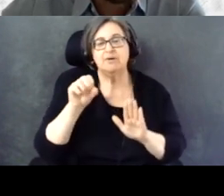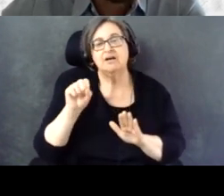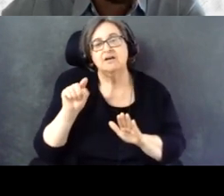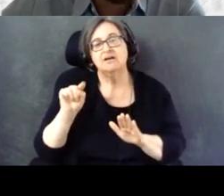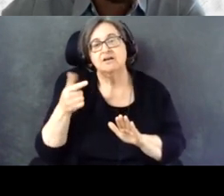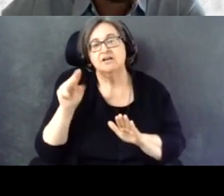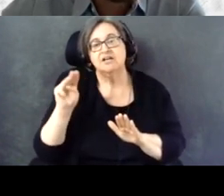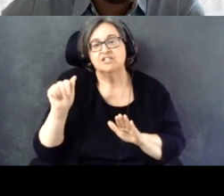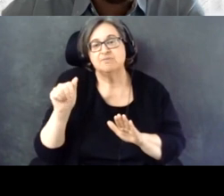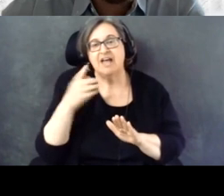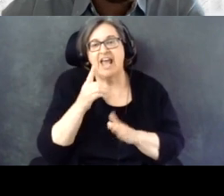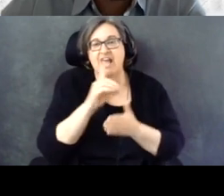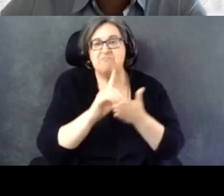people with disabilities.